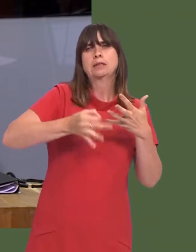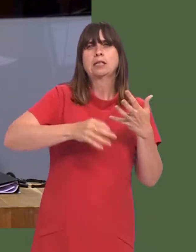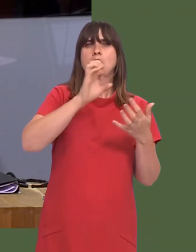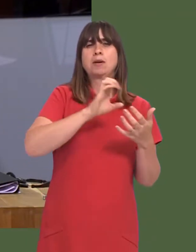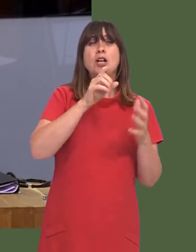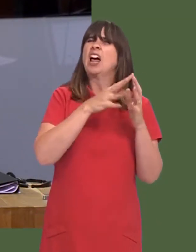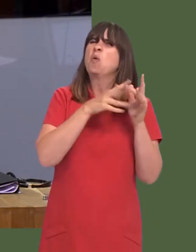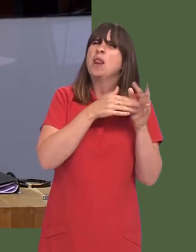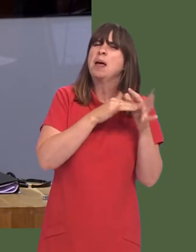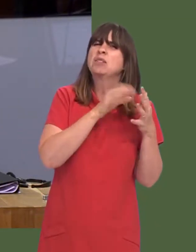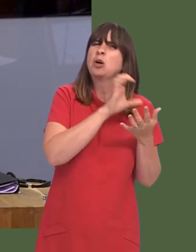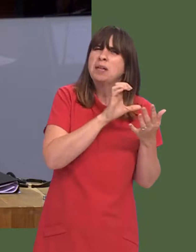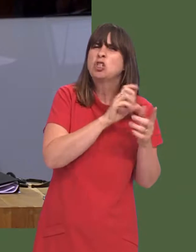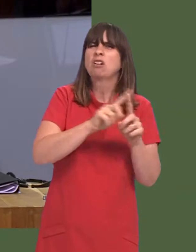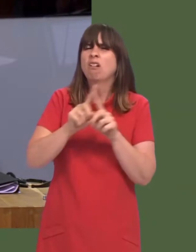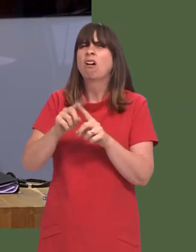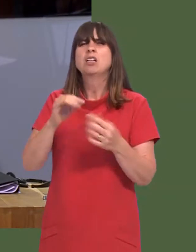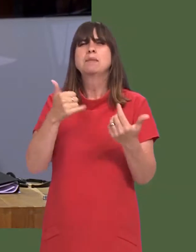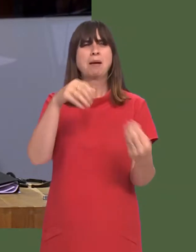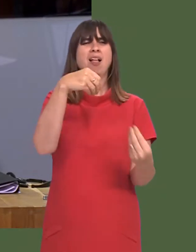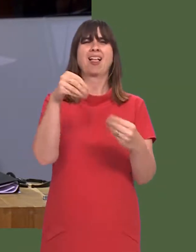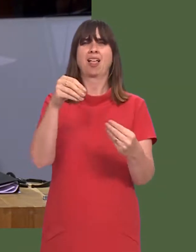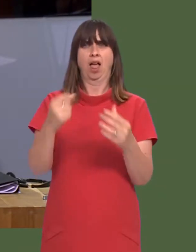detailed findings from commissions, such as the Williams commission for example.